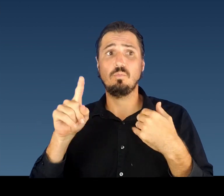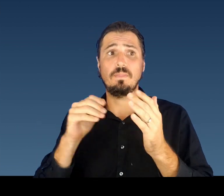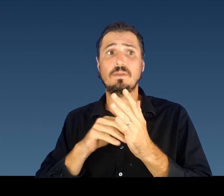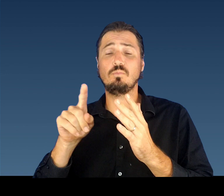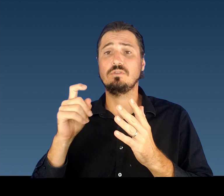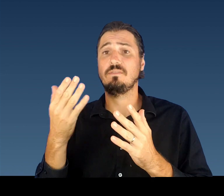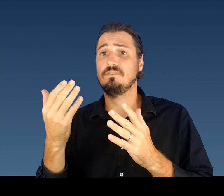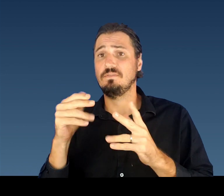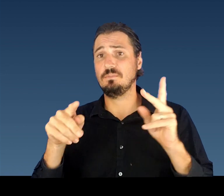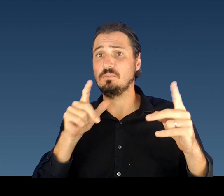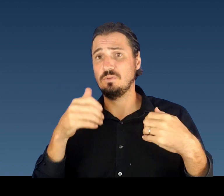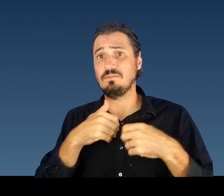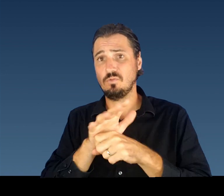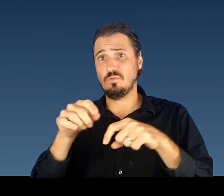from the correctional center cluster